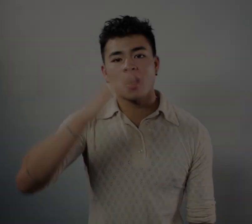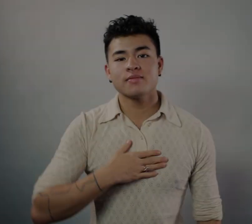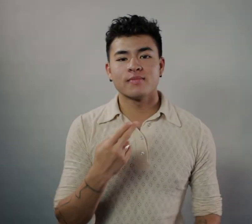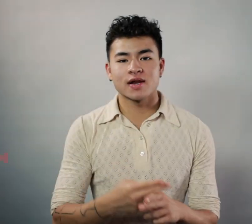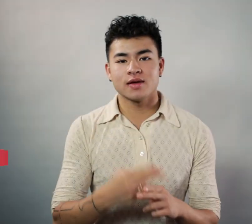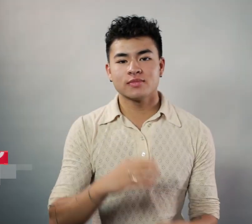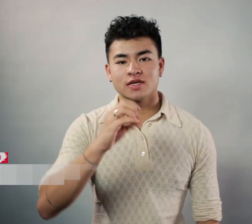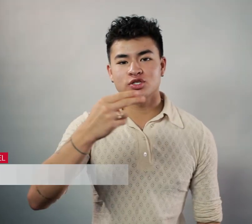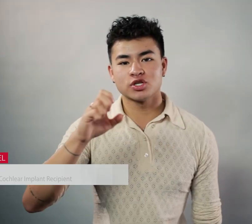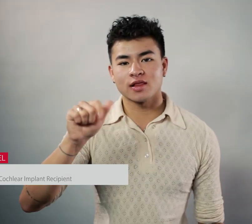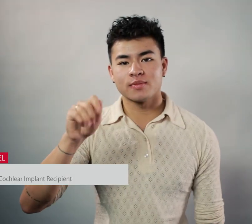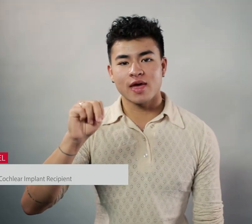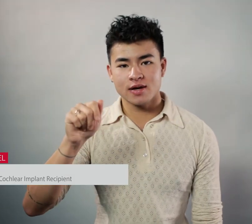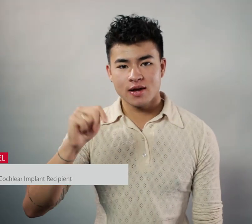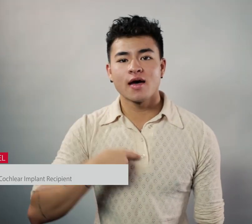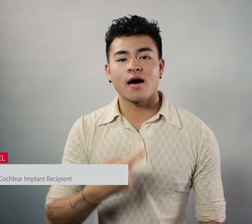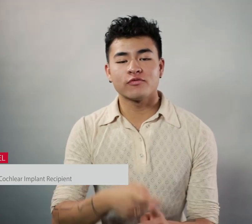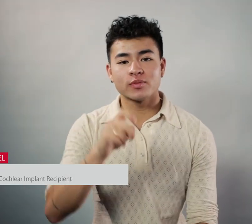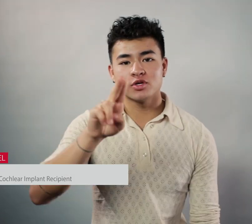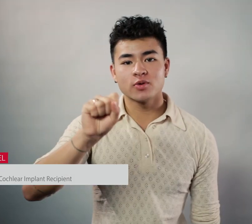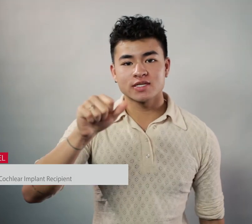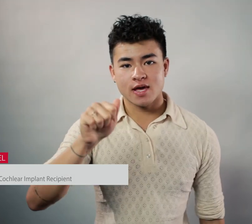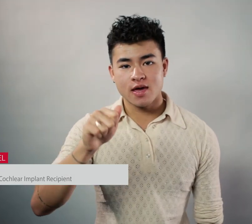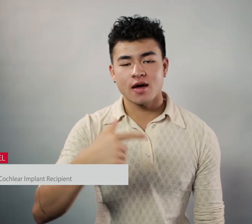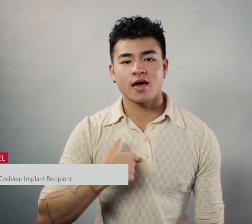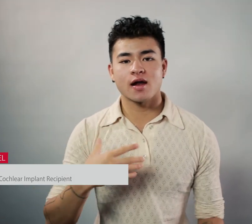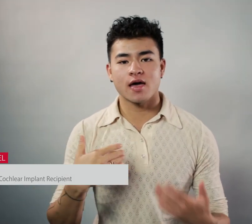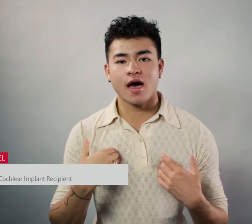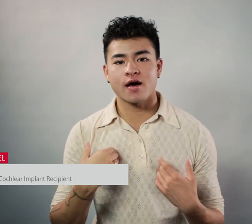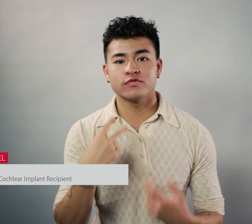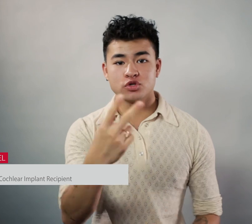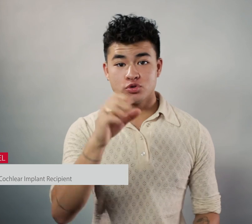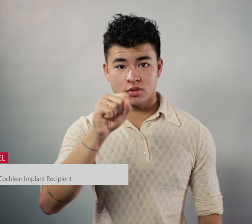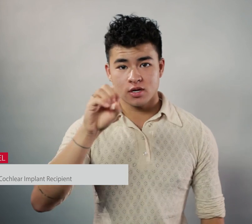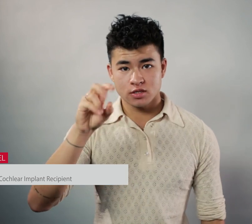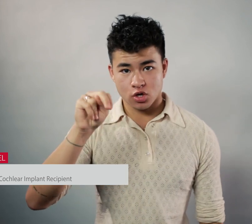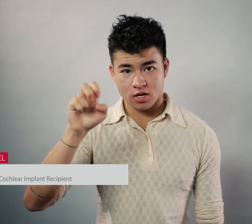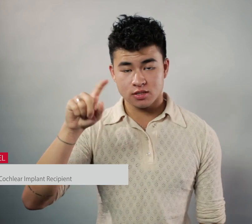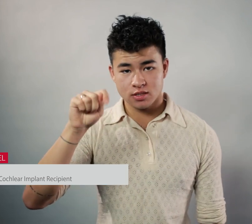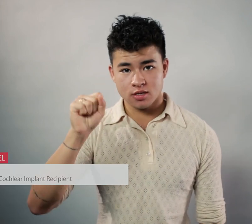Hi, my name is Chella Man. I'm from the USA and I have 2 SONNETs.